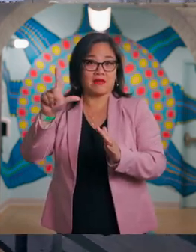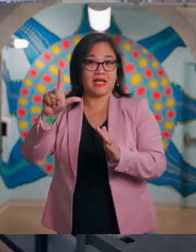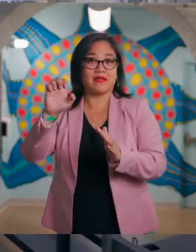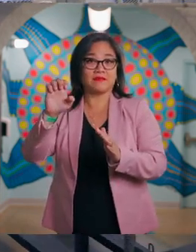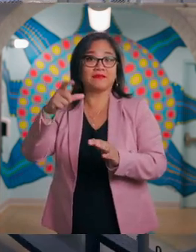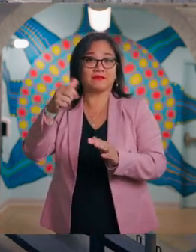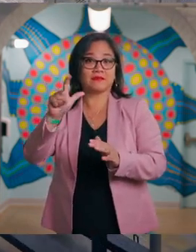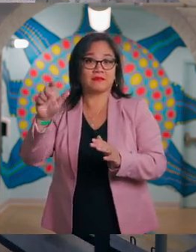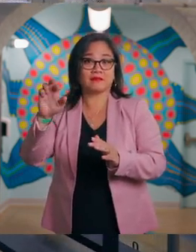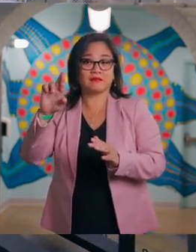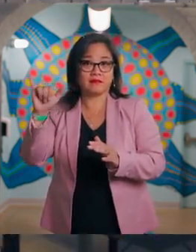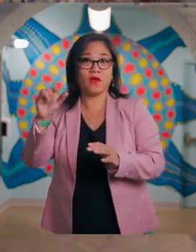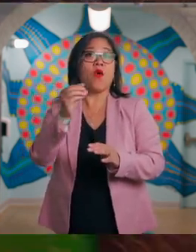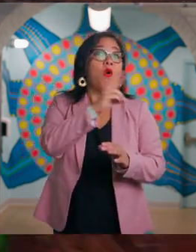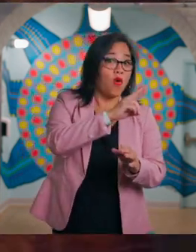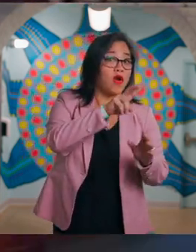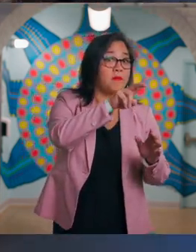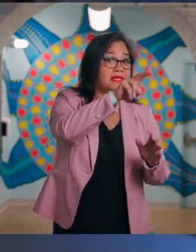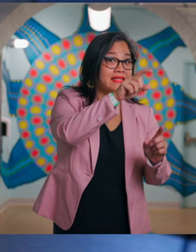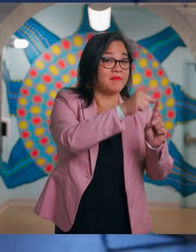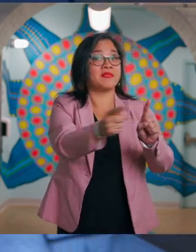or by stairs behind the front lobby desk.